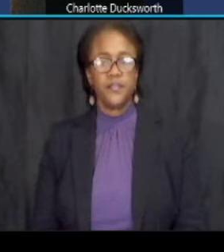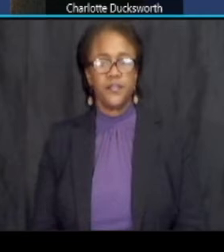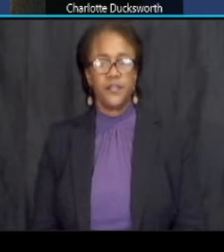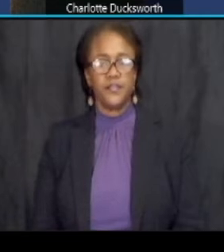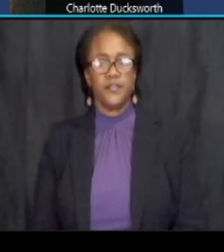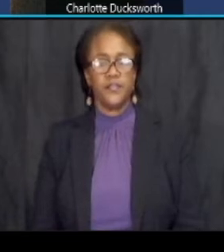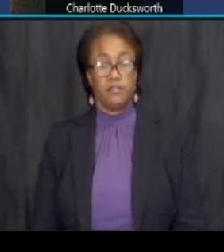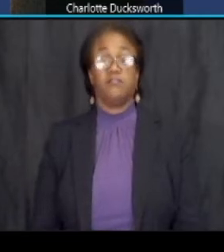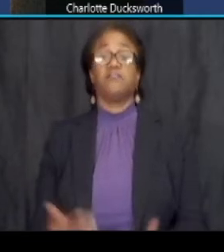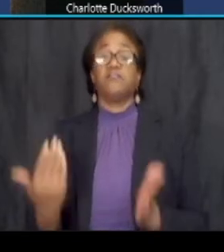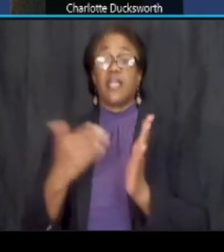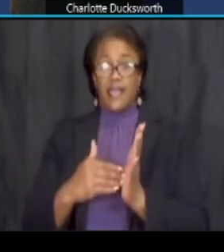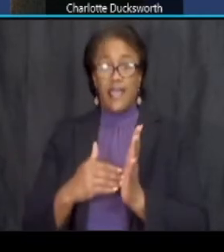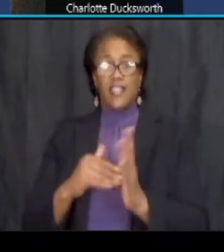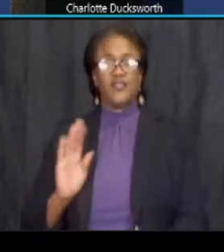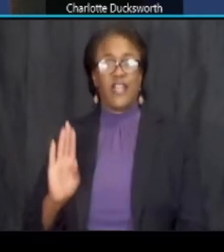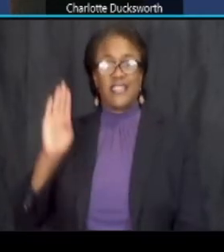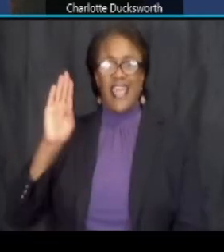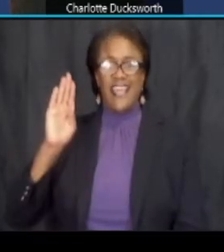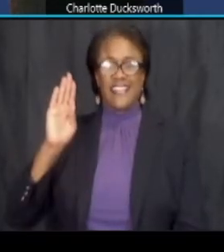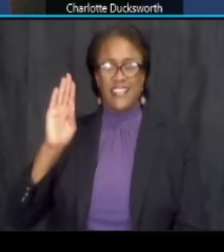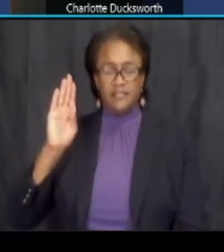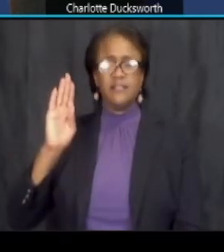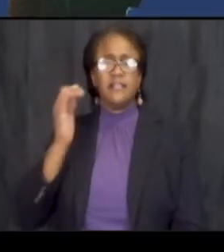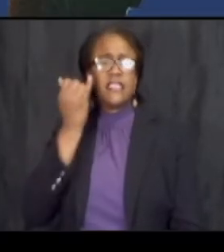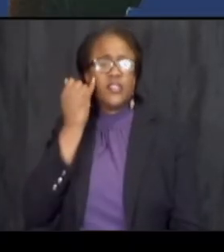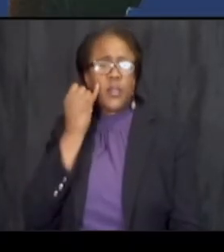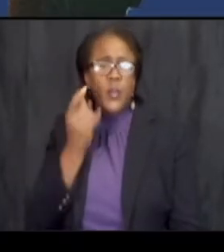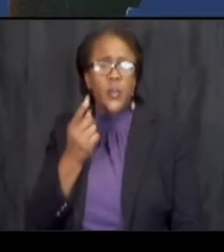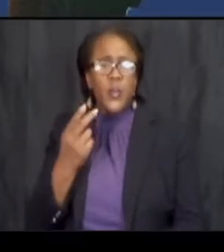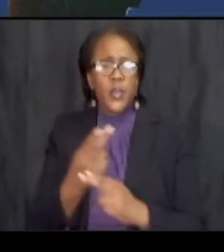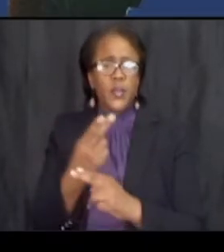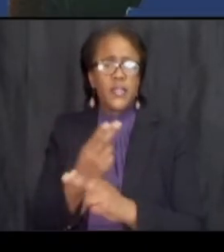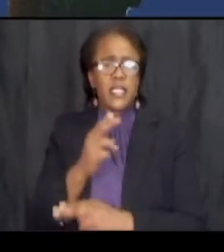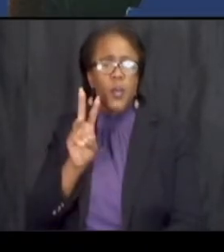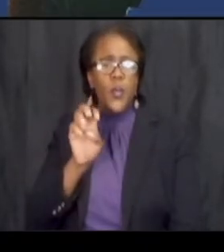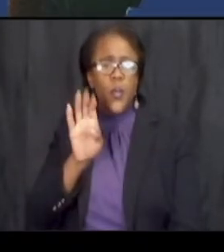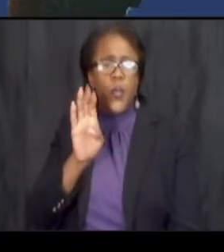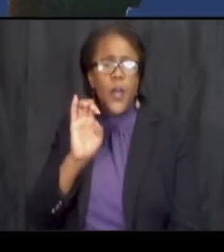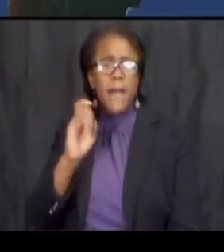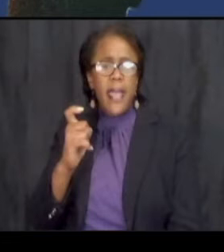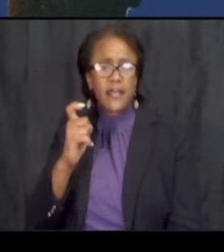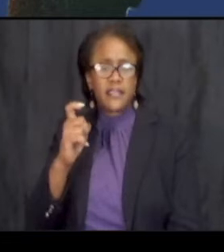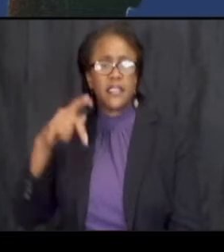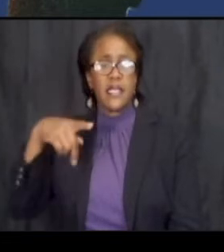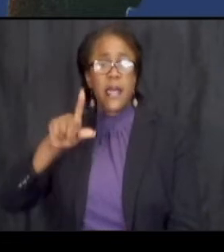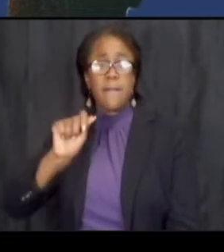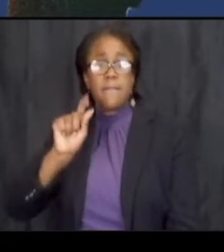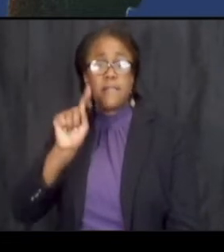so again the raised hand feature so if you're using um the webex platform you can click